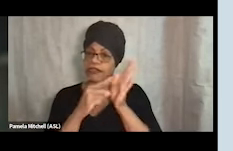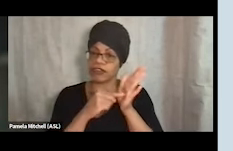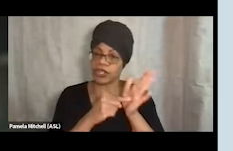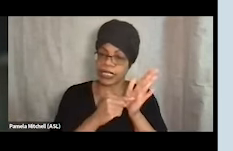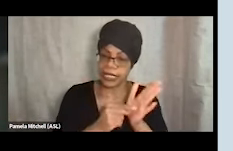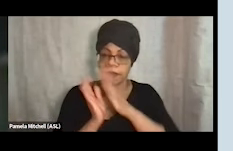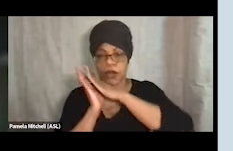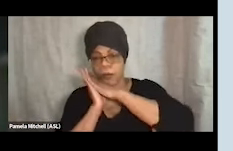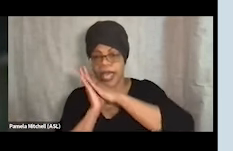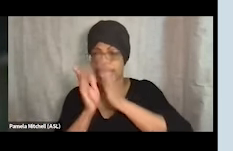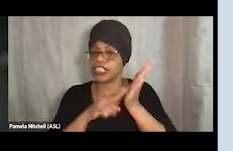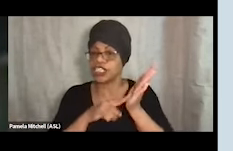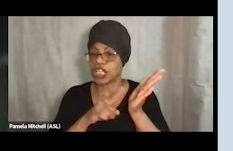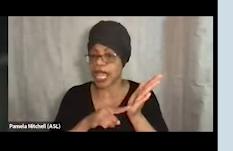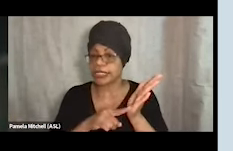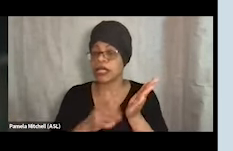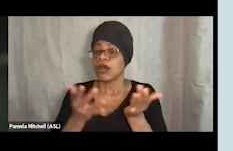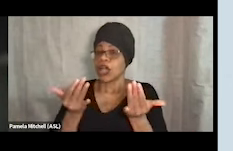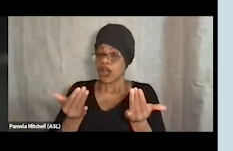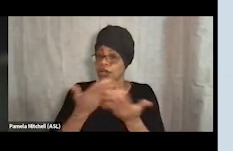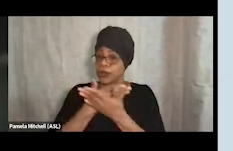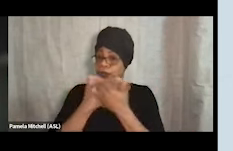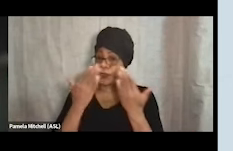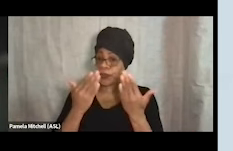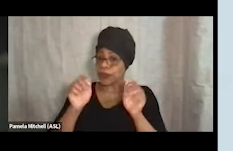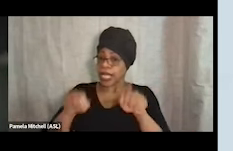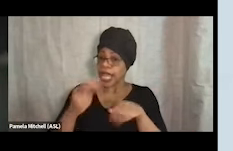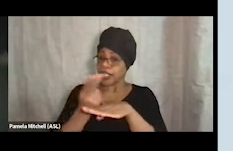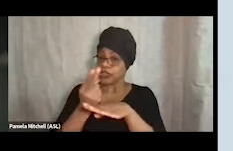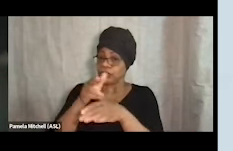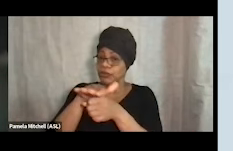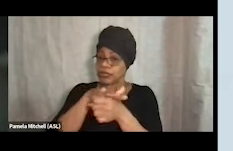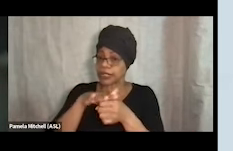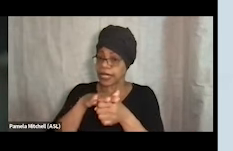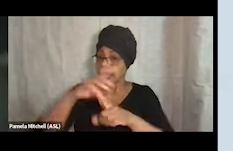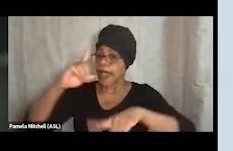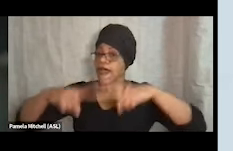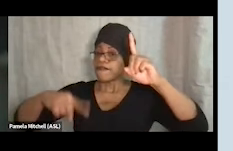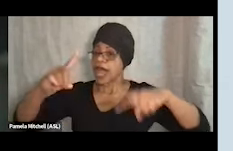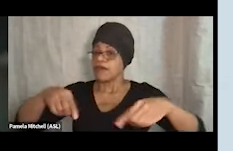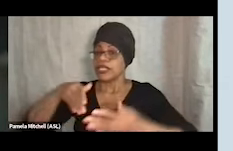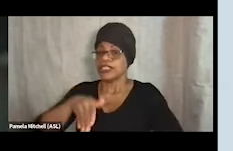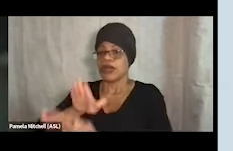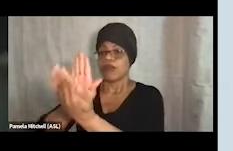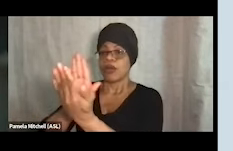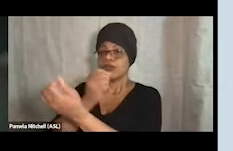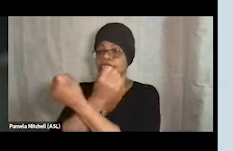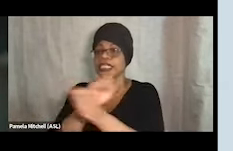there are no shelters currently where you can use on site. There are various ways that shelters manage checking bags,